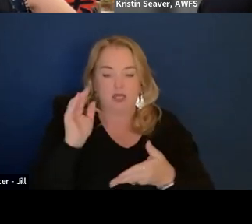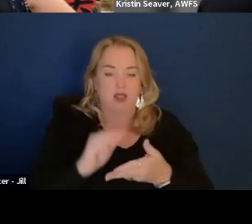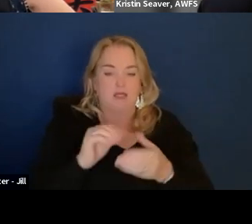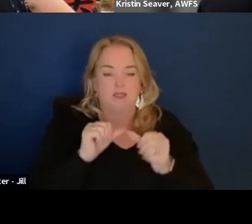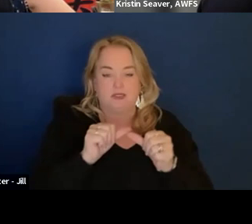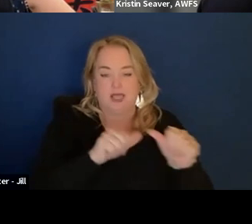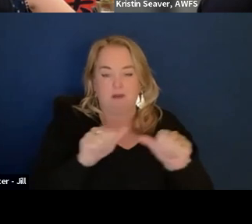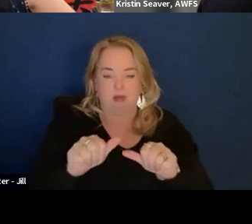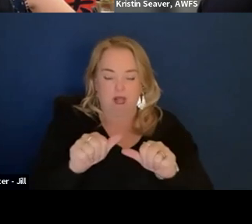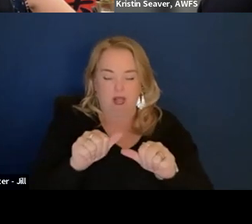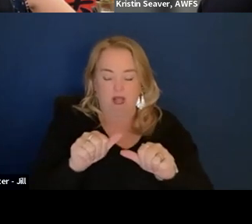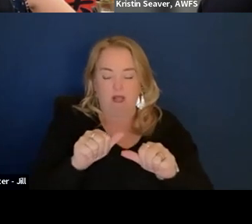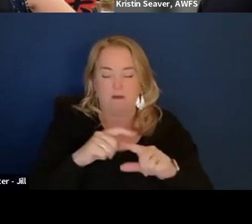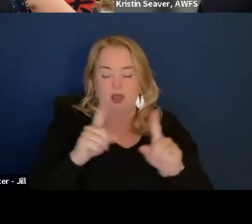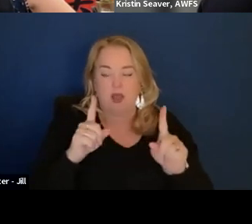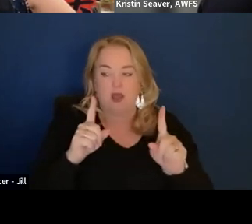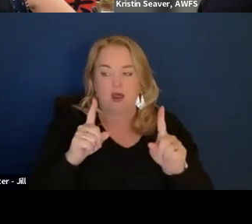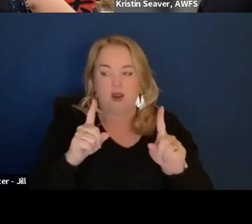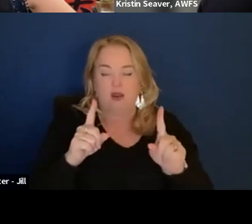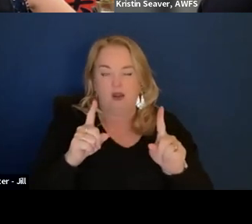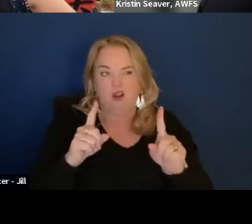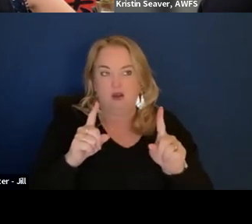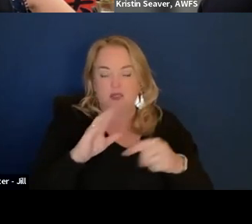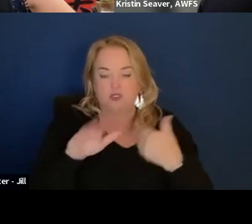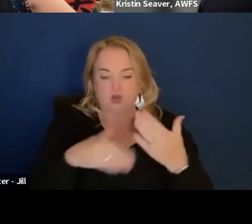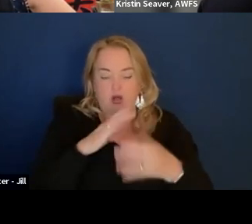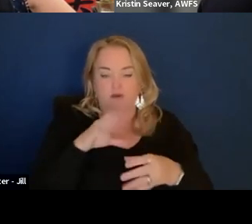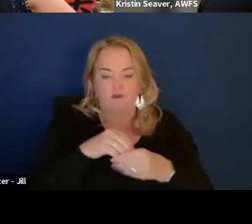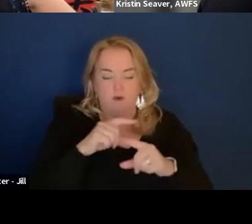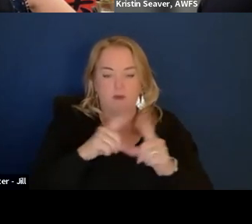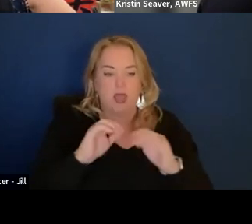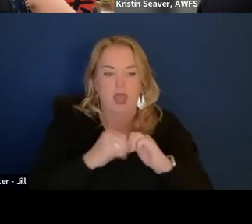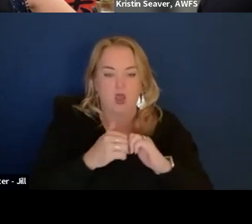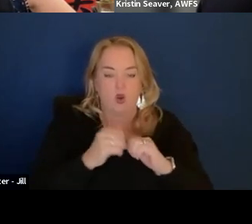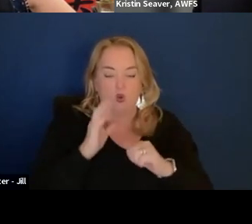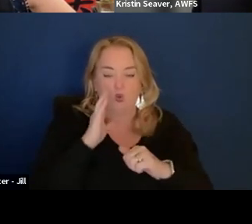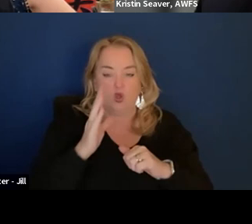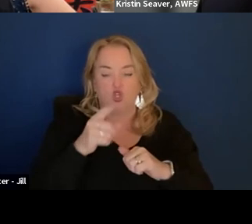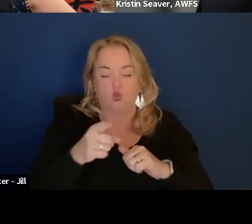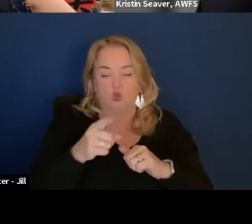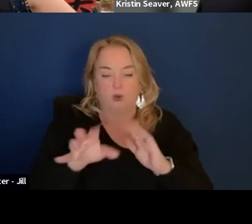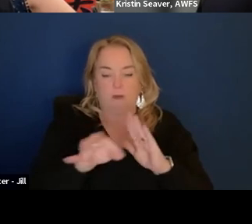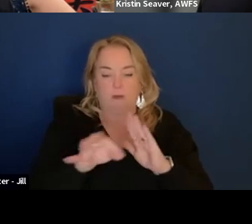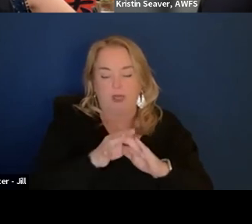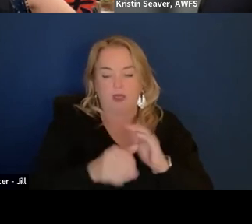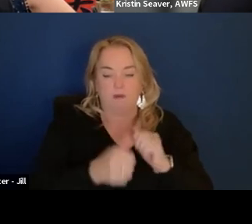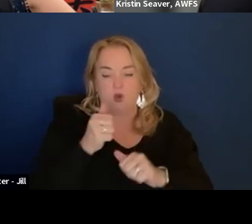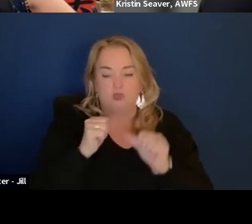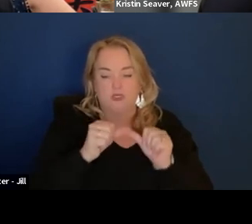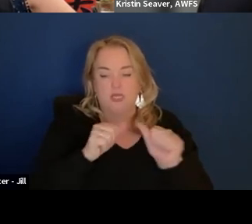It all plays a role, but how would one select the most sustainable IT systems vendor